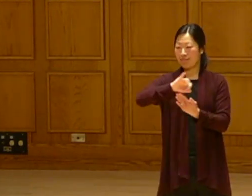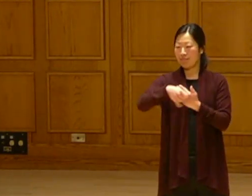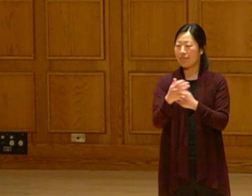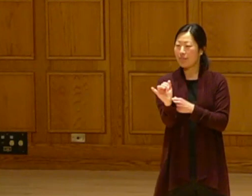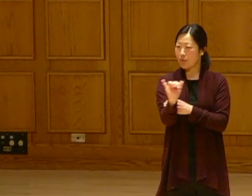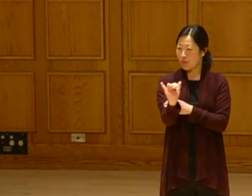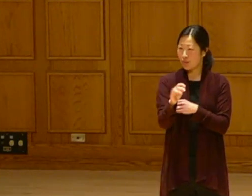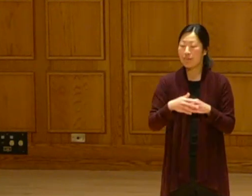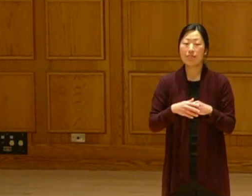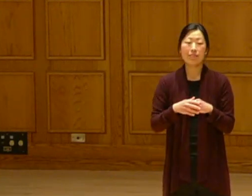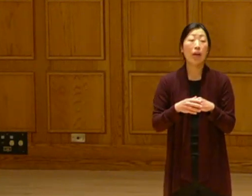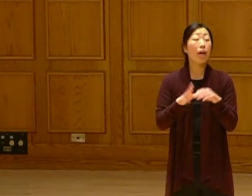We're working on that.